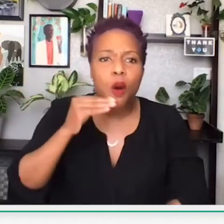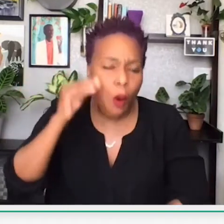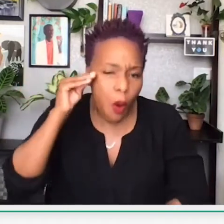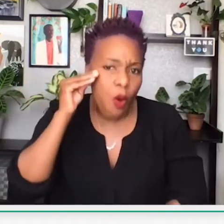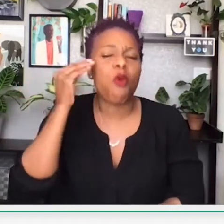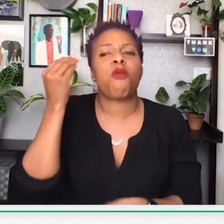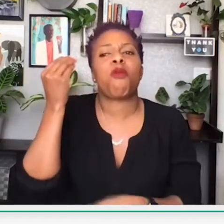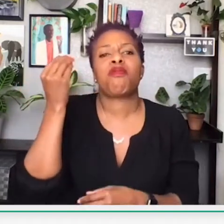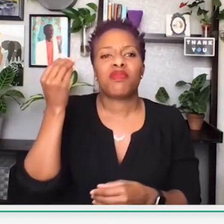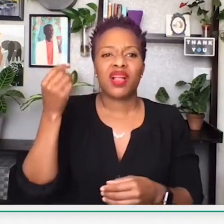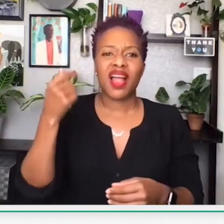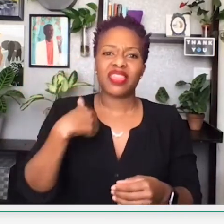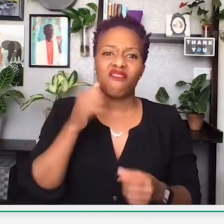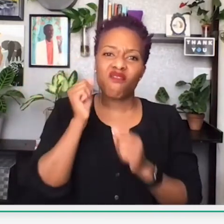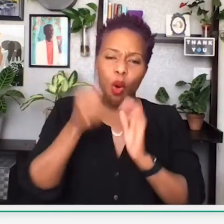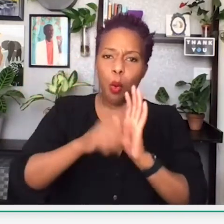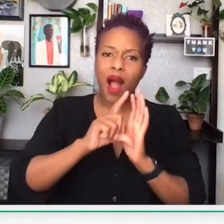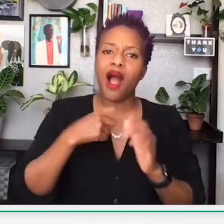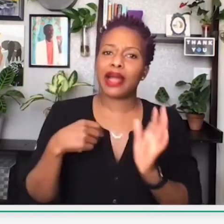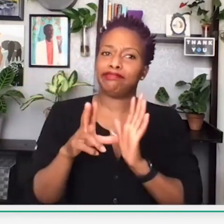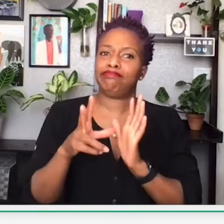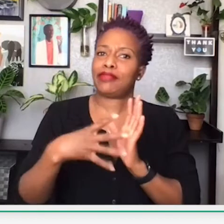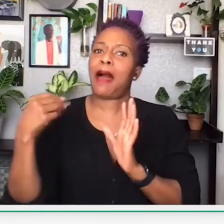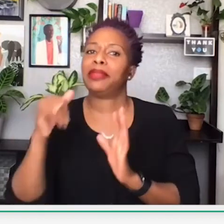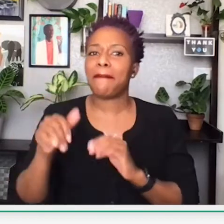in different corners of our home. And for a while,